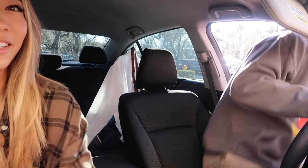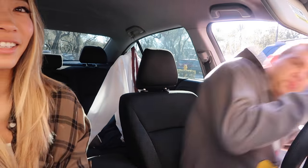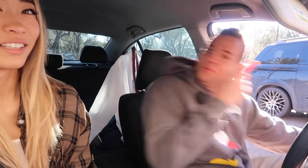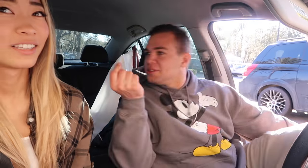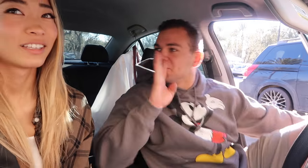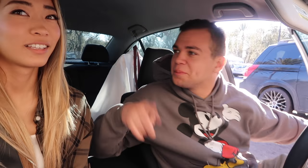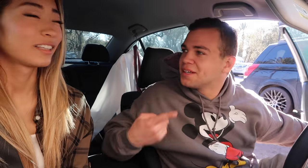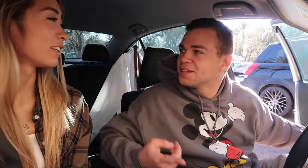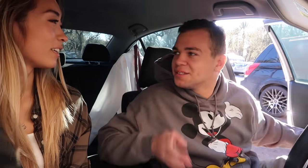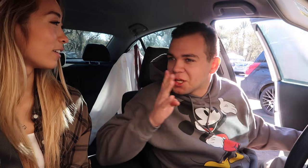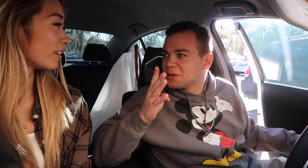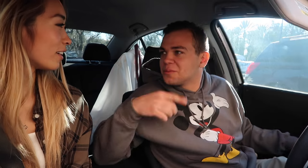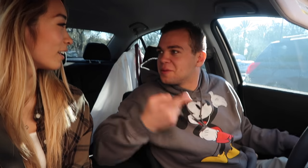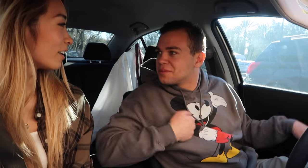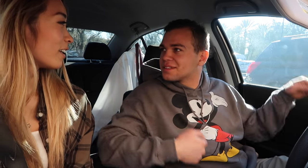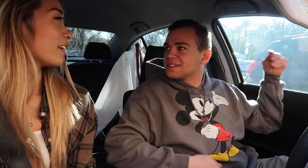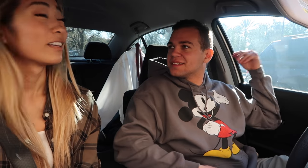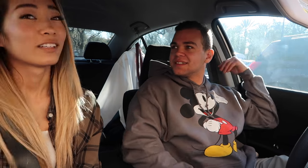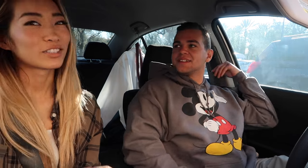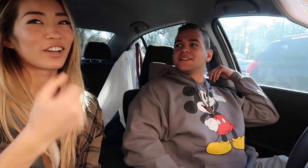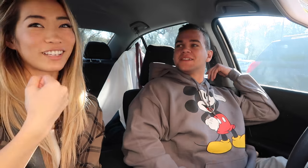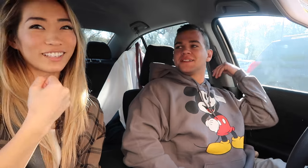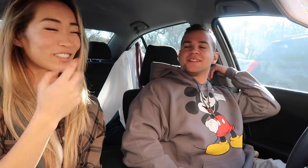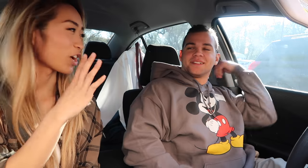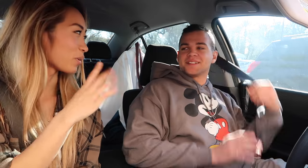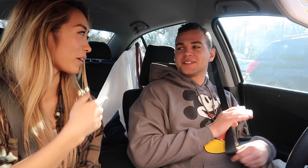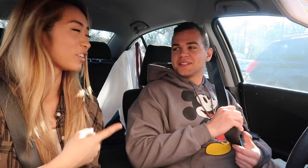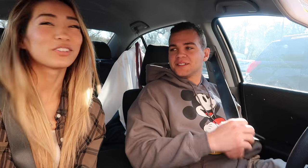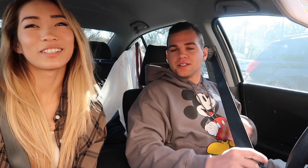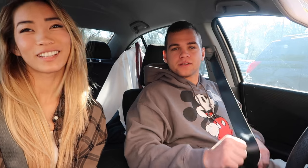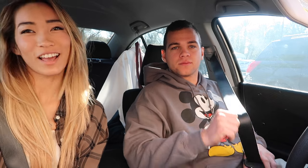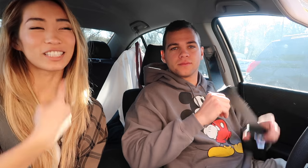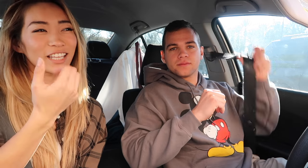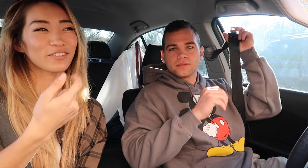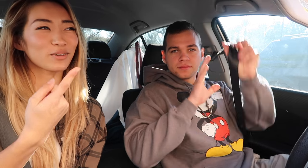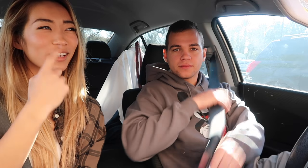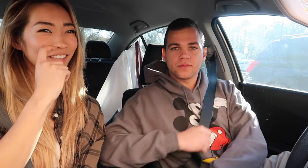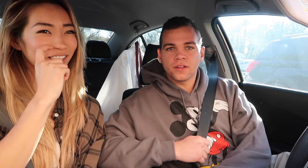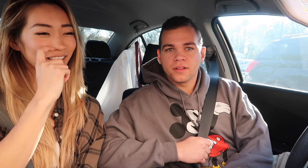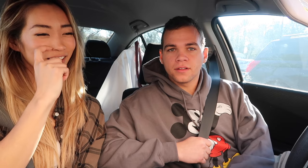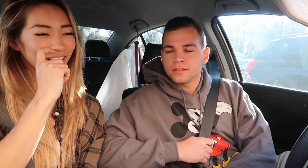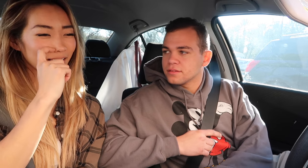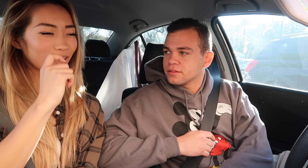What are you talking about talking about me? sorry, I was talking about you I was telling everyone